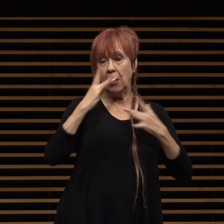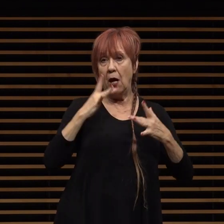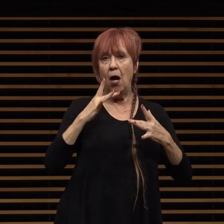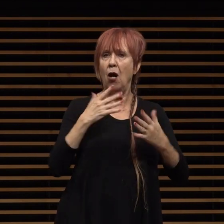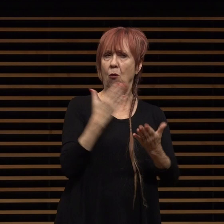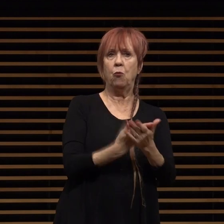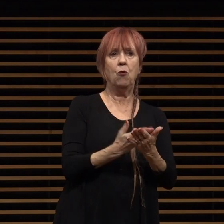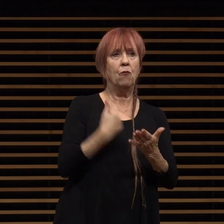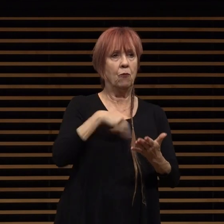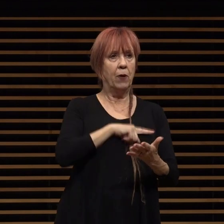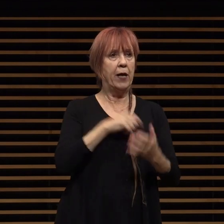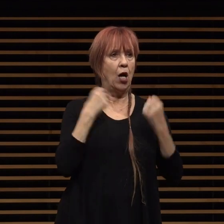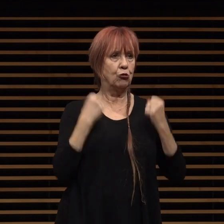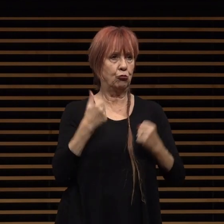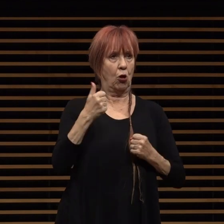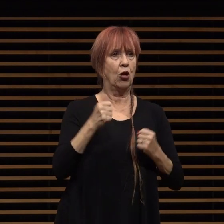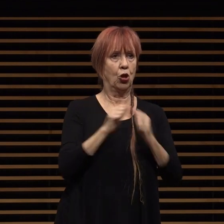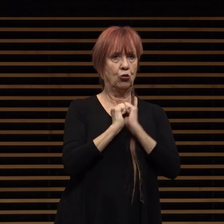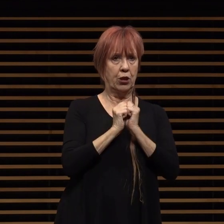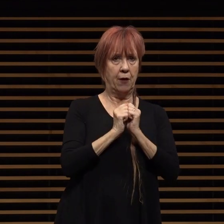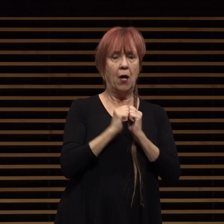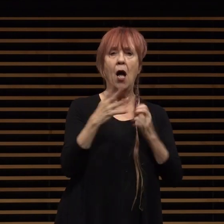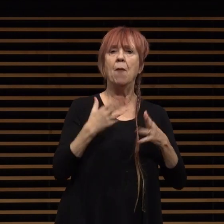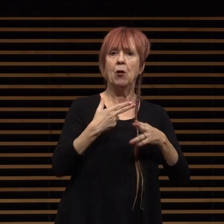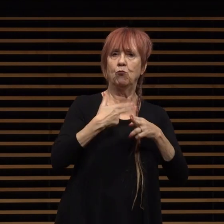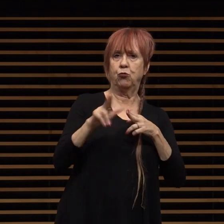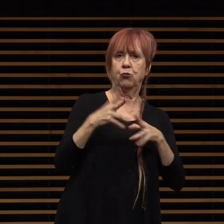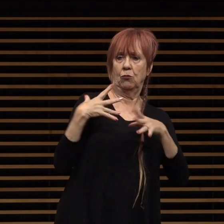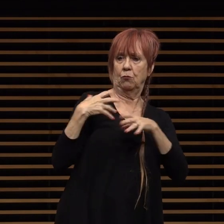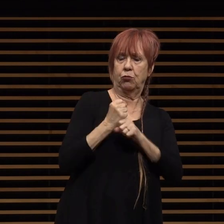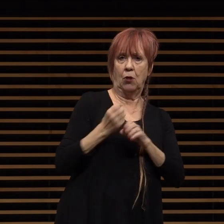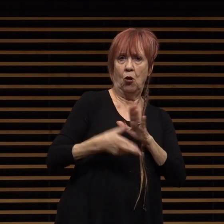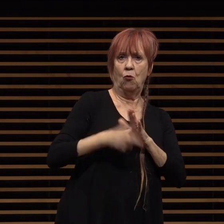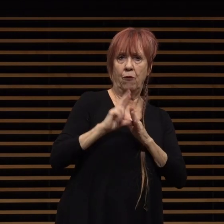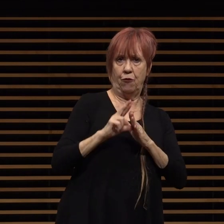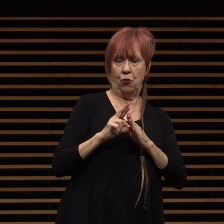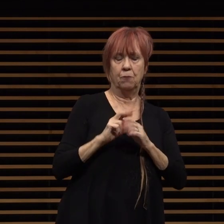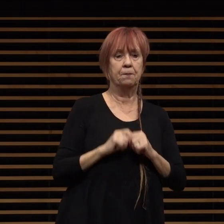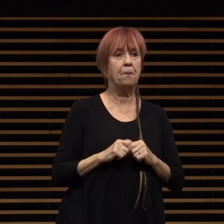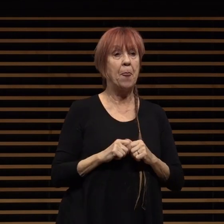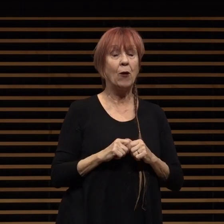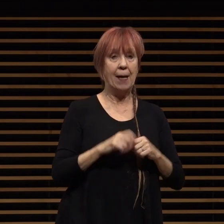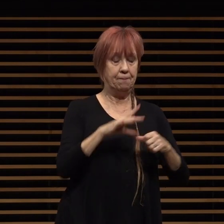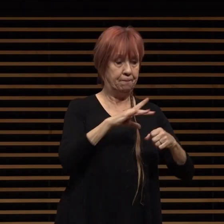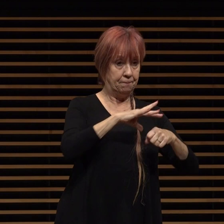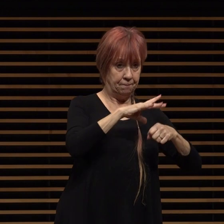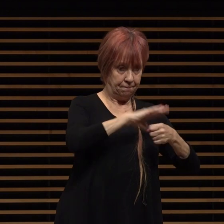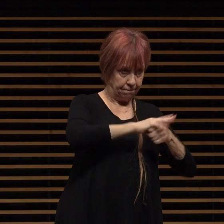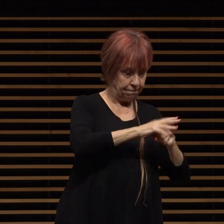together let me provide a brief update on our great city let's start with the pandemic